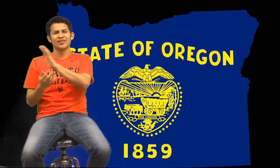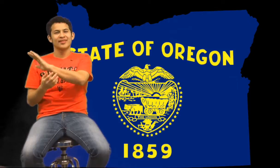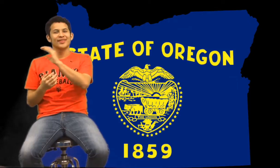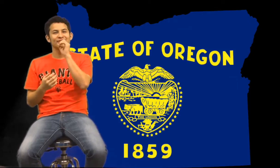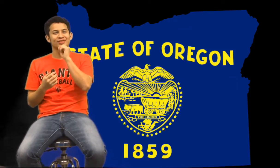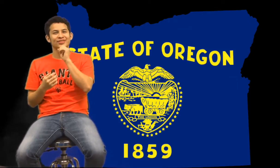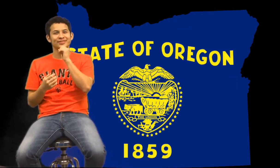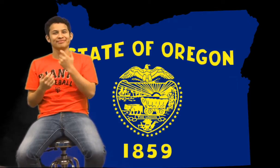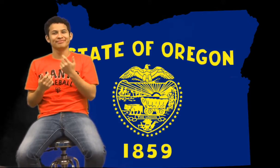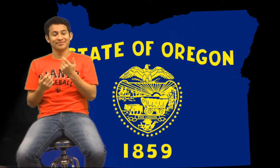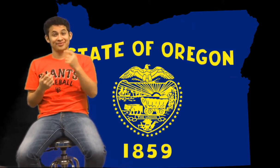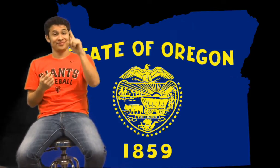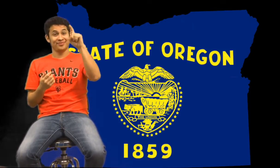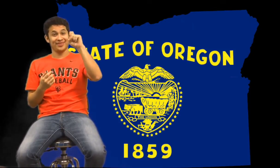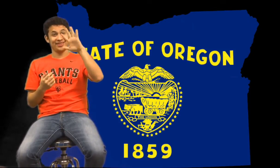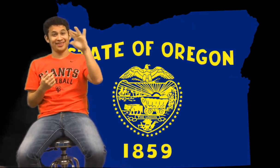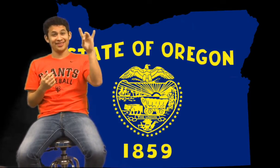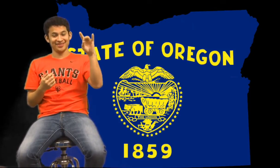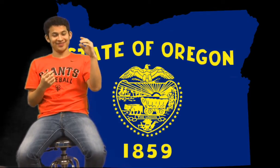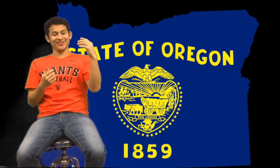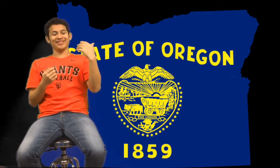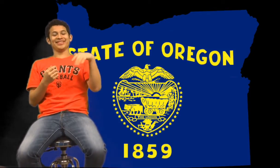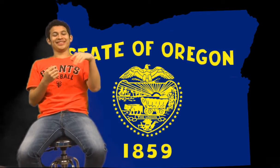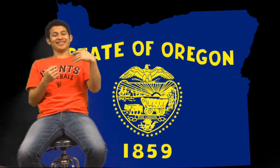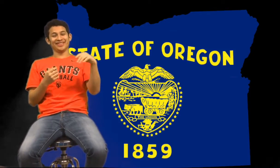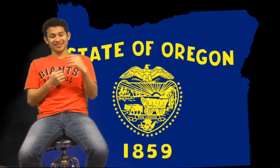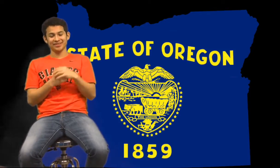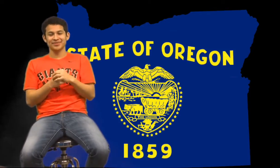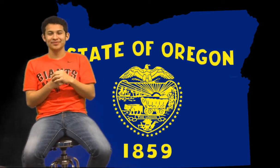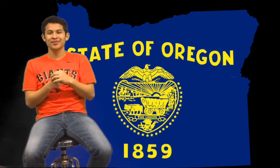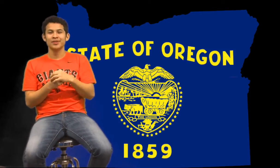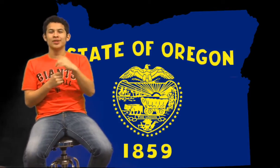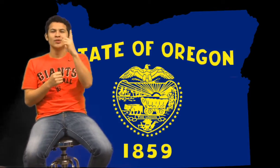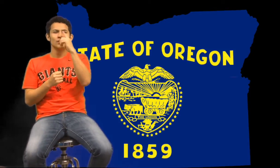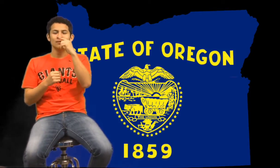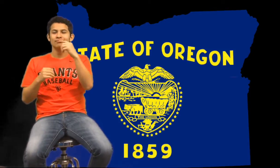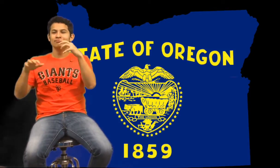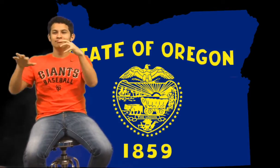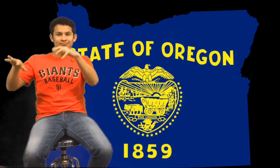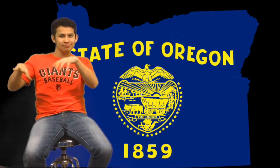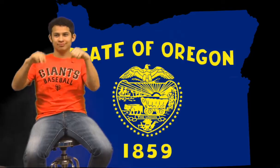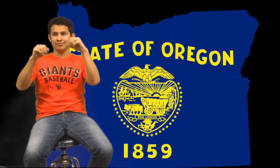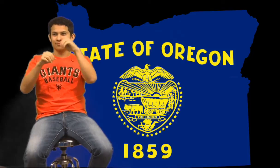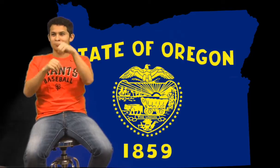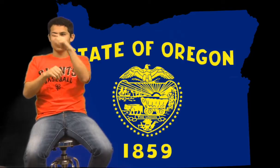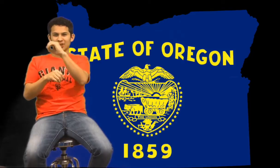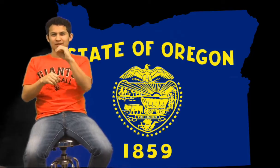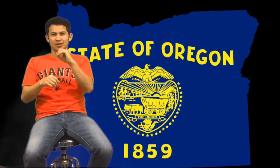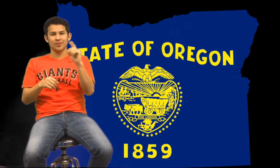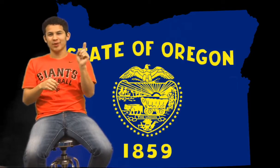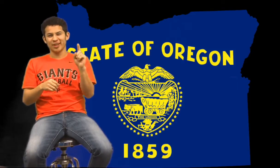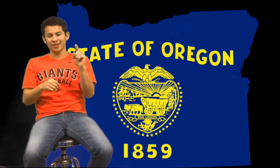What is Oregon's age? 158 years old! Wow! Who discovered Oregon?